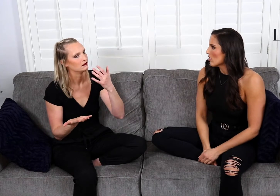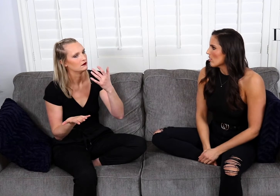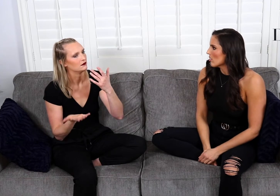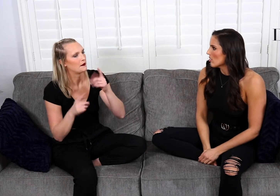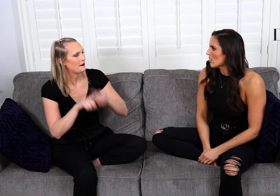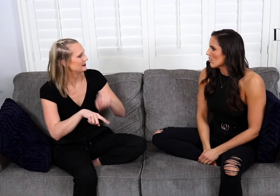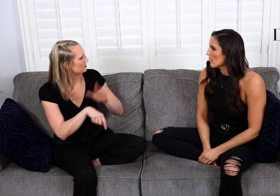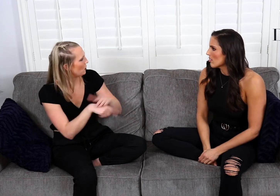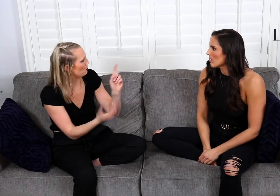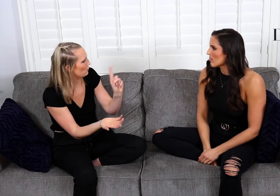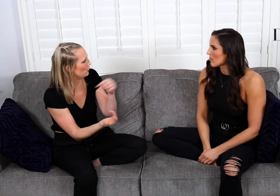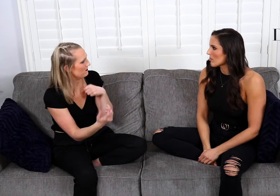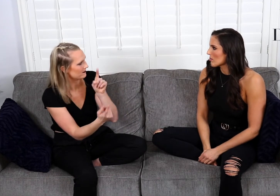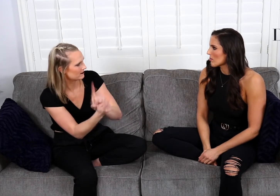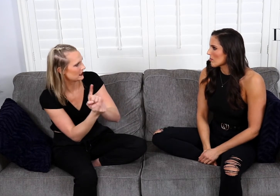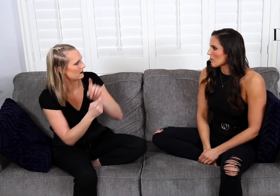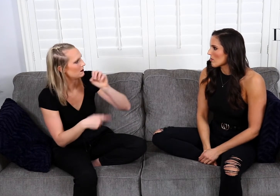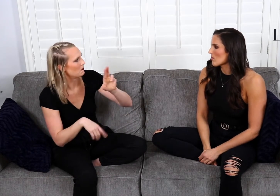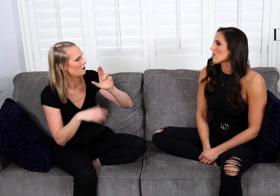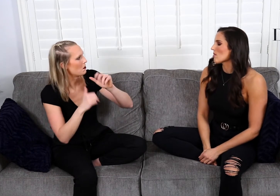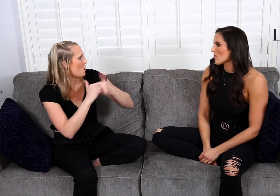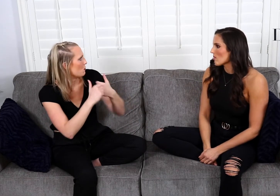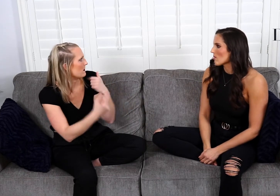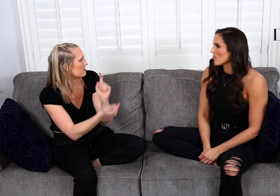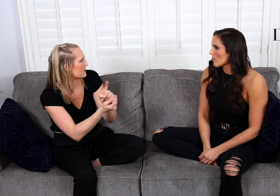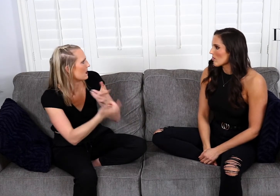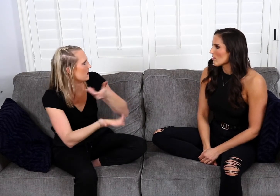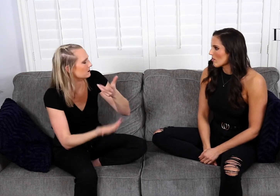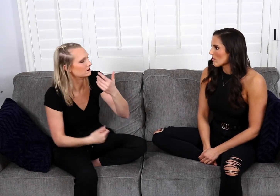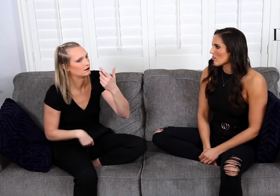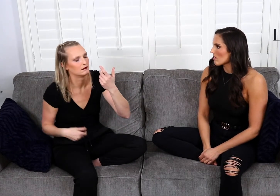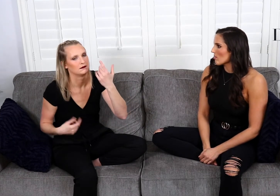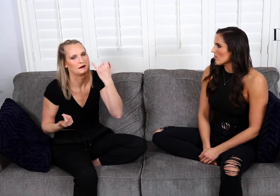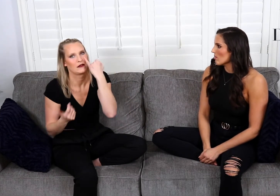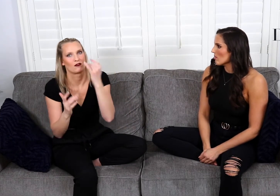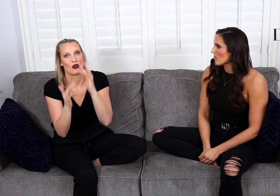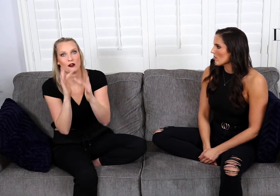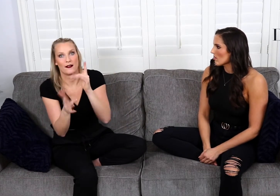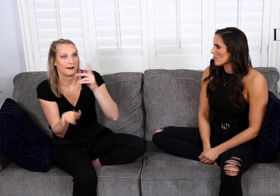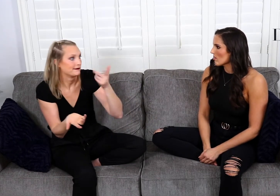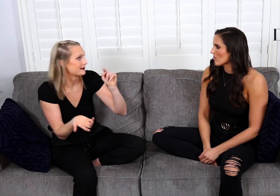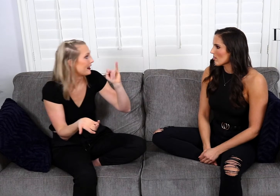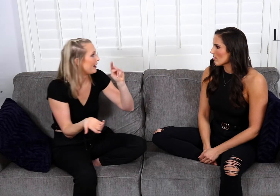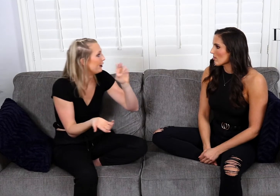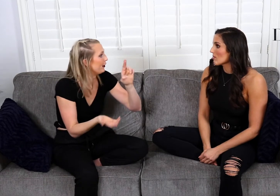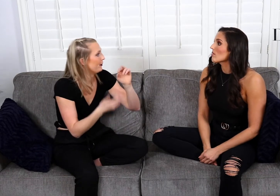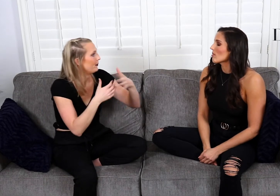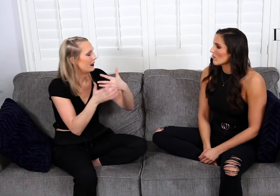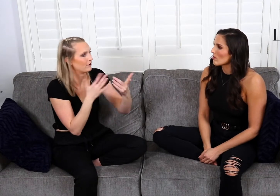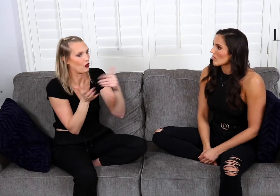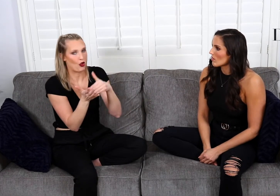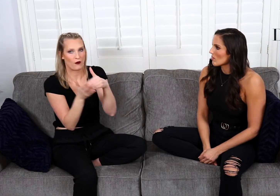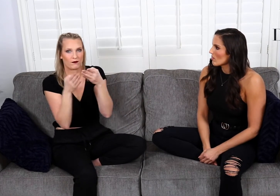It depends on where I met the guy or how I met him. If it’s online dating like Tinder or whatever,